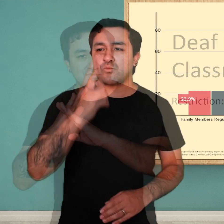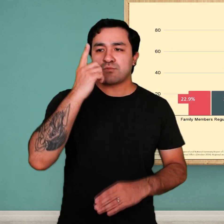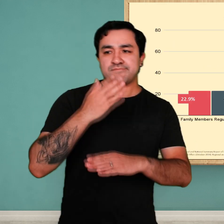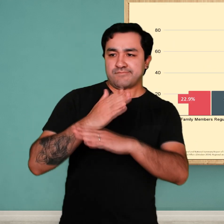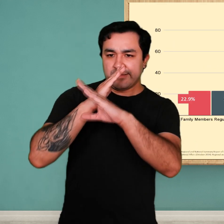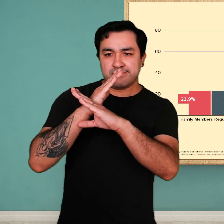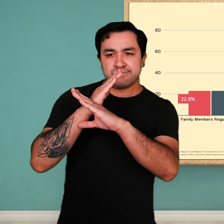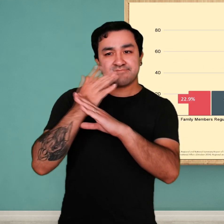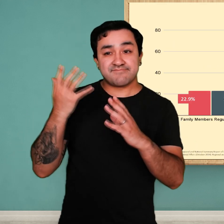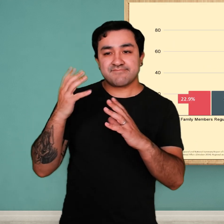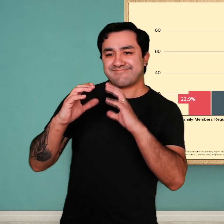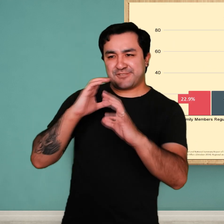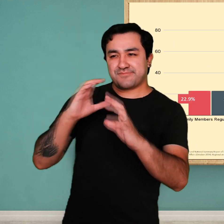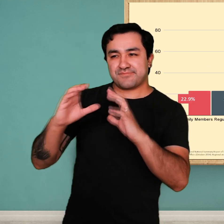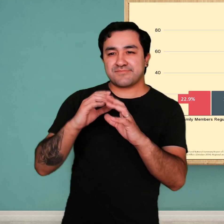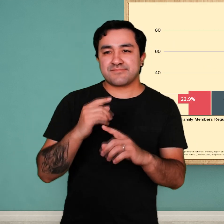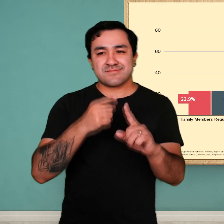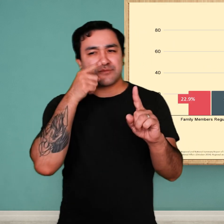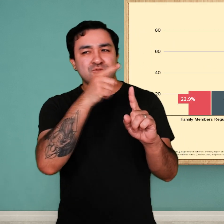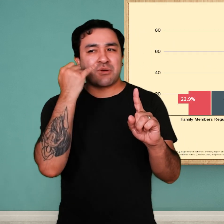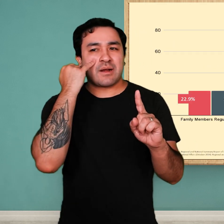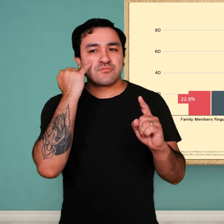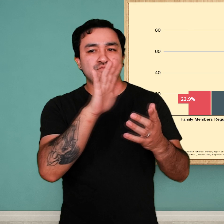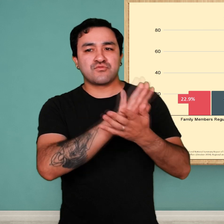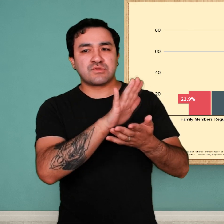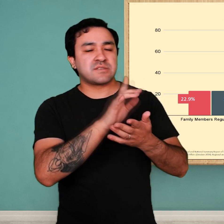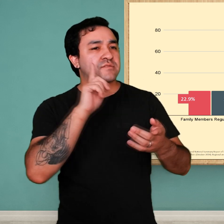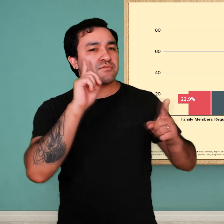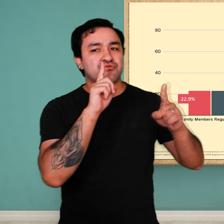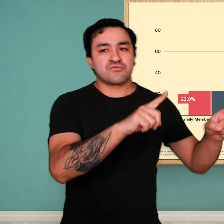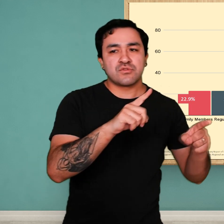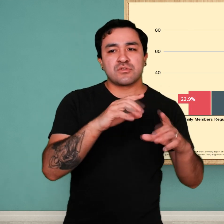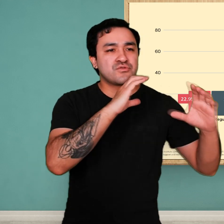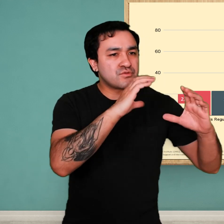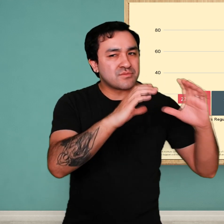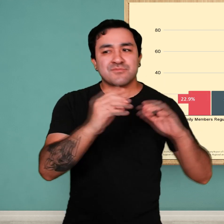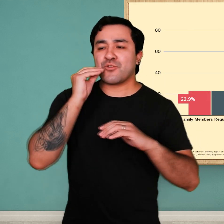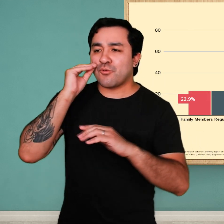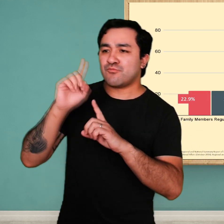Today we will focus on data collected about Deaf students’ communication, specifically,